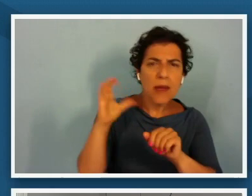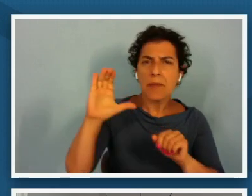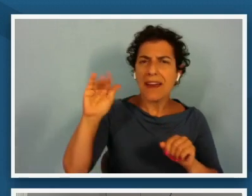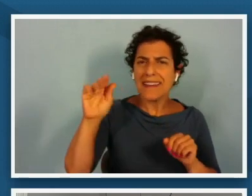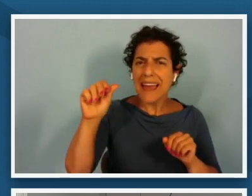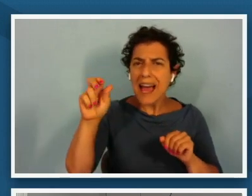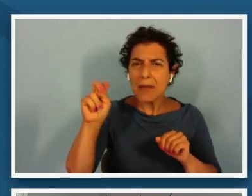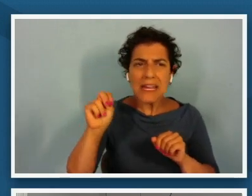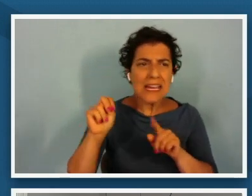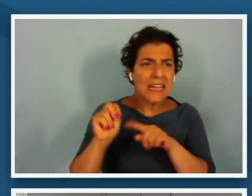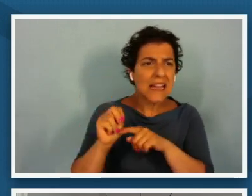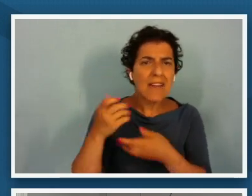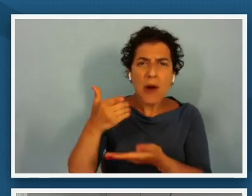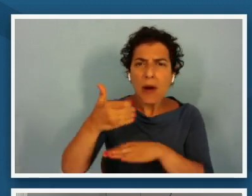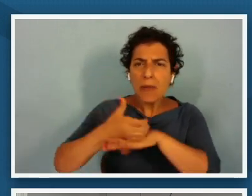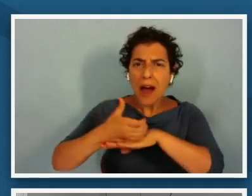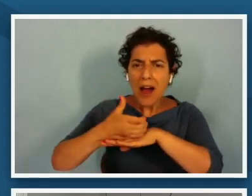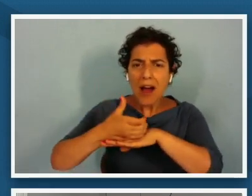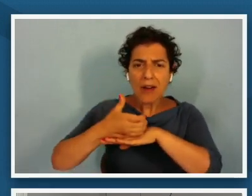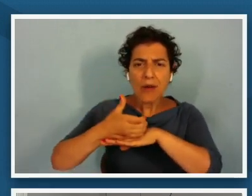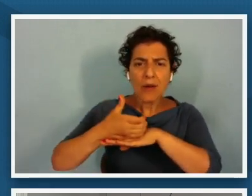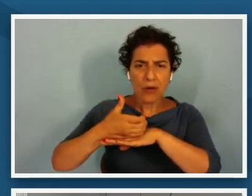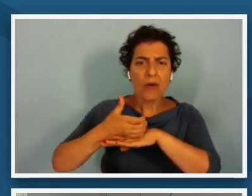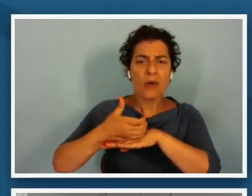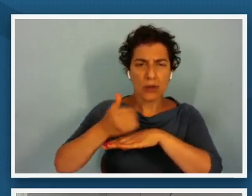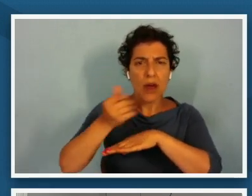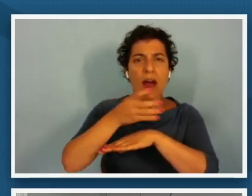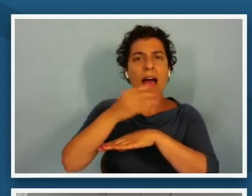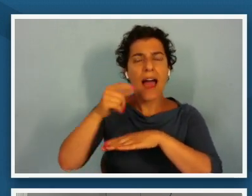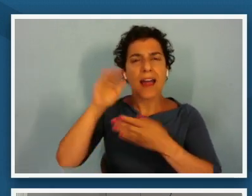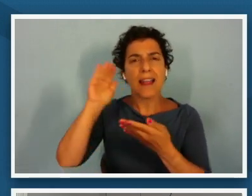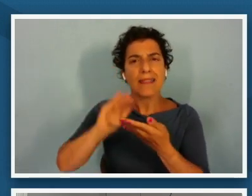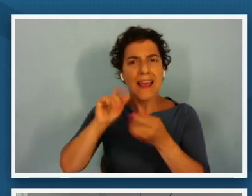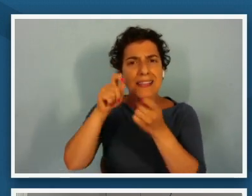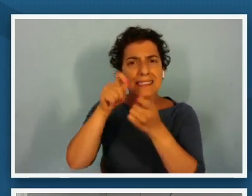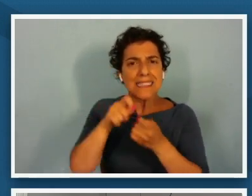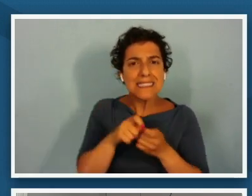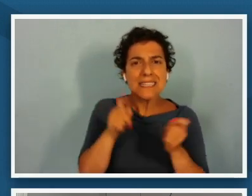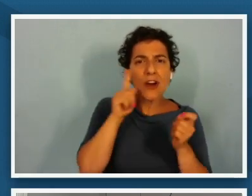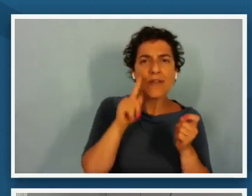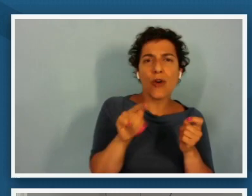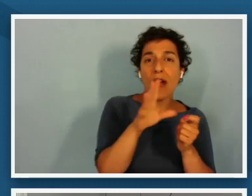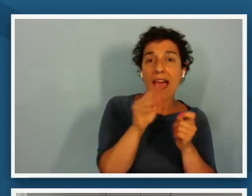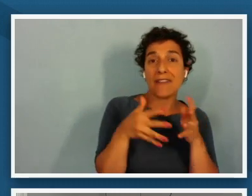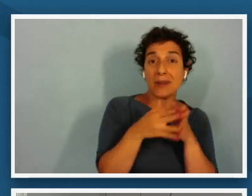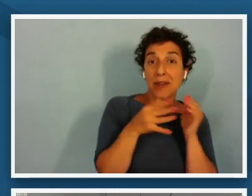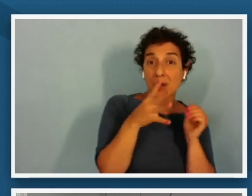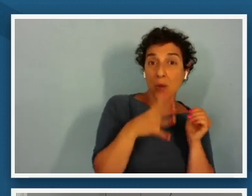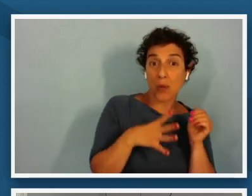maybe noticing that there are less details for the african-american woman